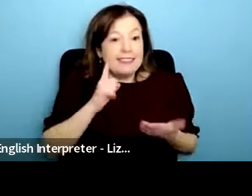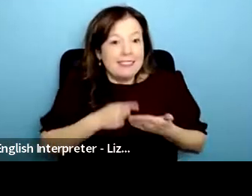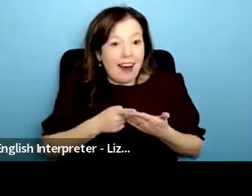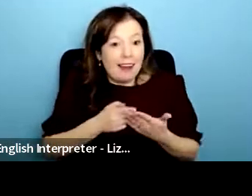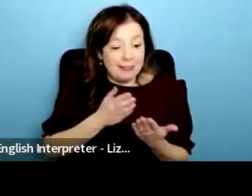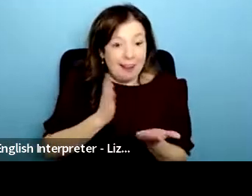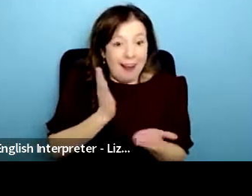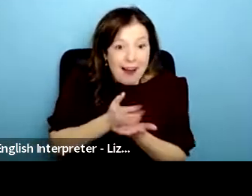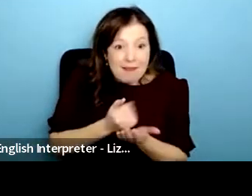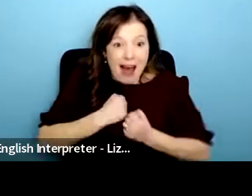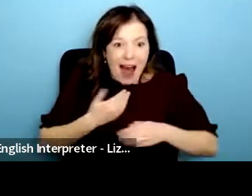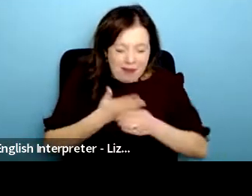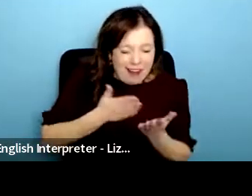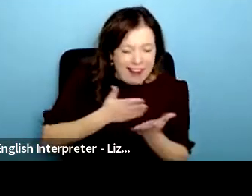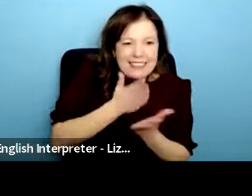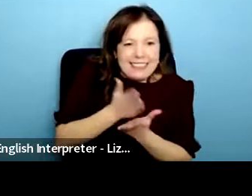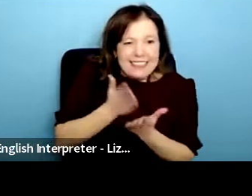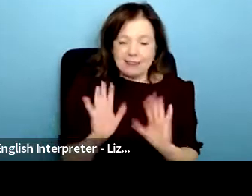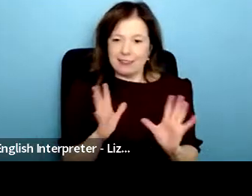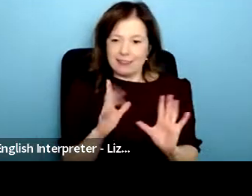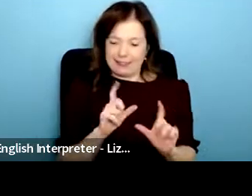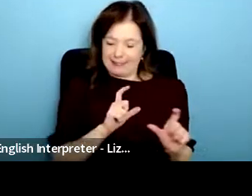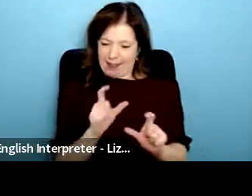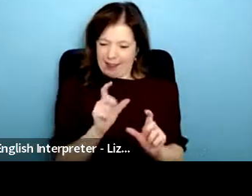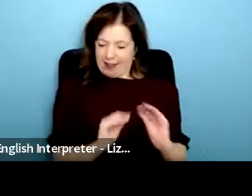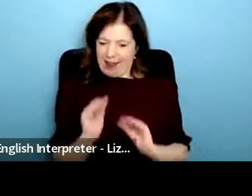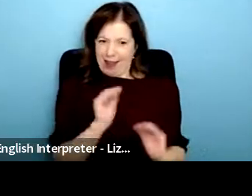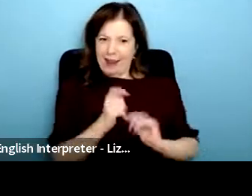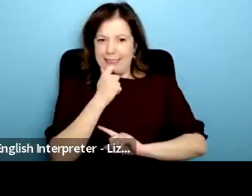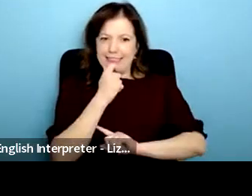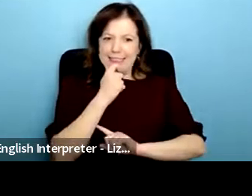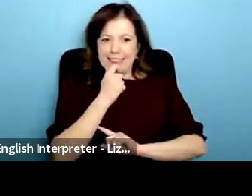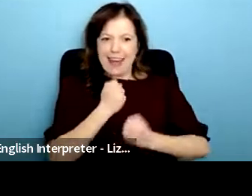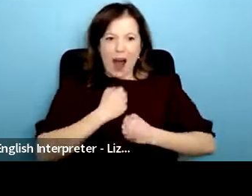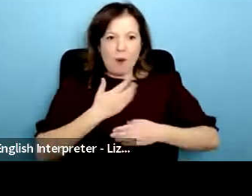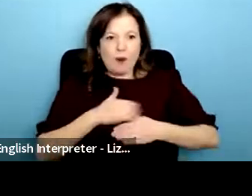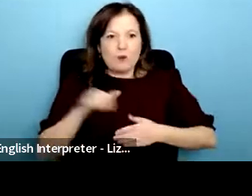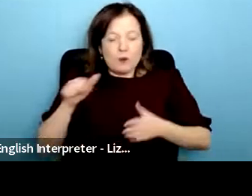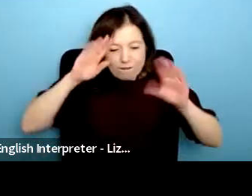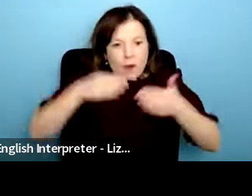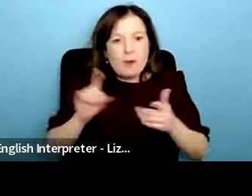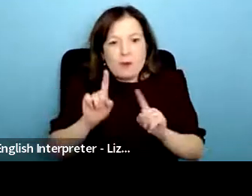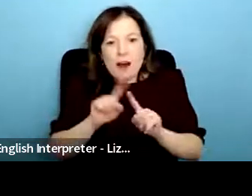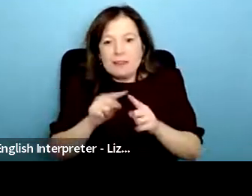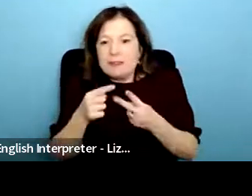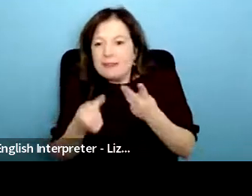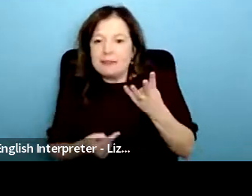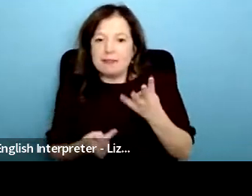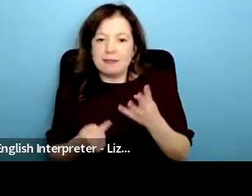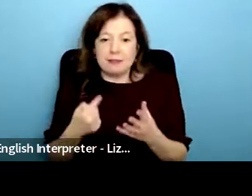how do we resource the work um initially it was bits of our own funds some of us were on